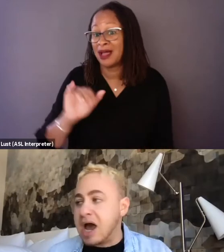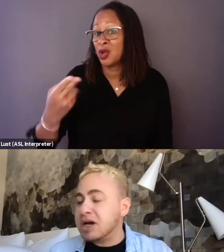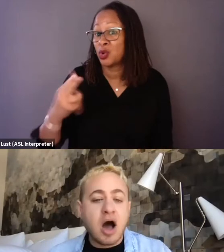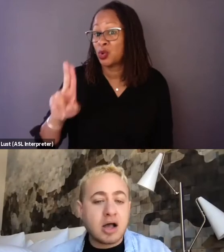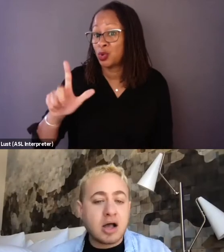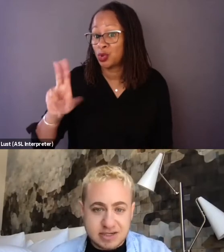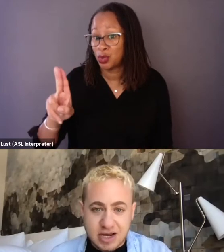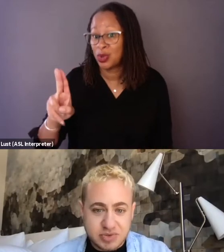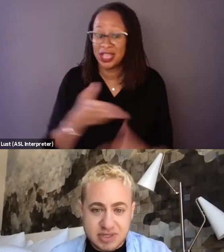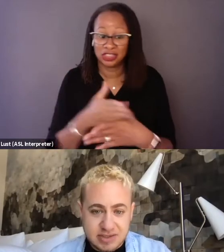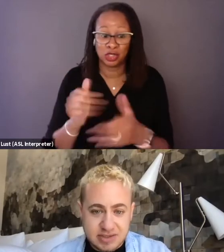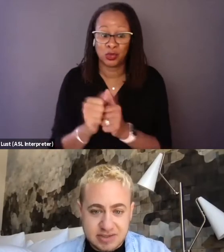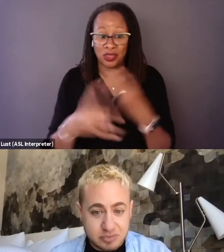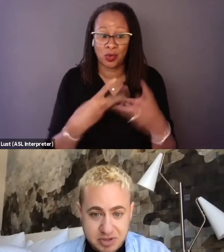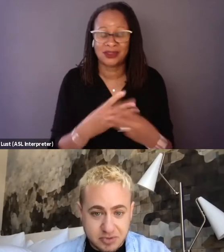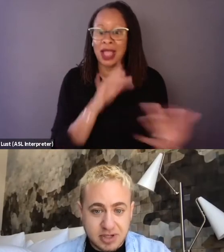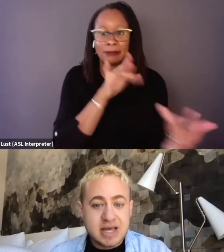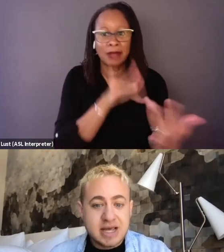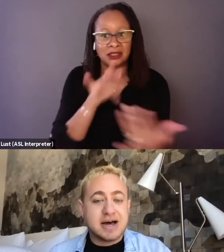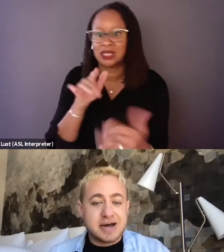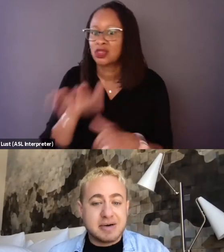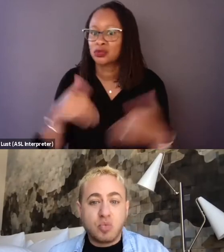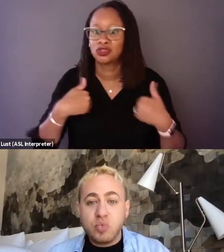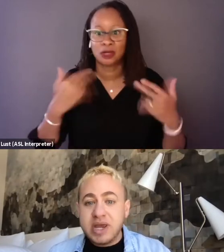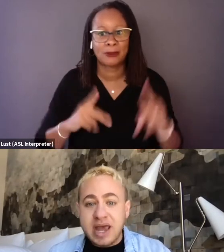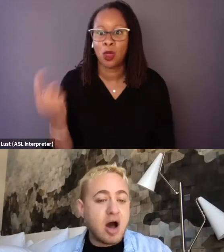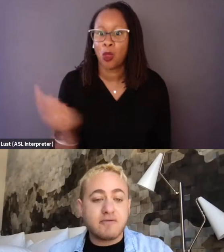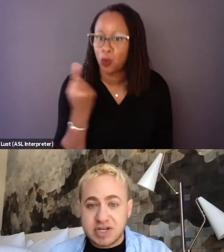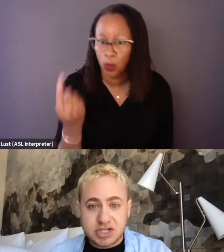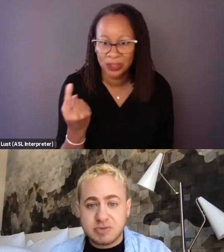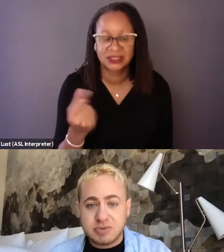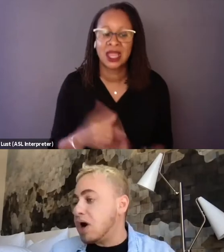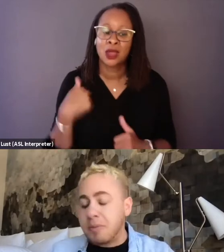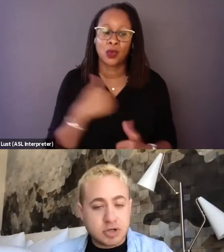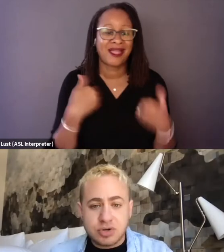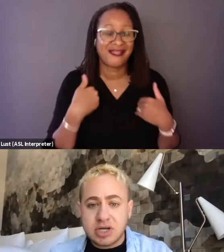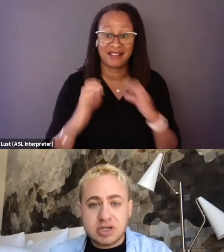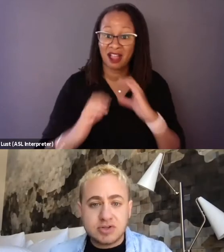I'm in constant touch with these young people. We have conversations about what opportunities